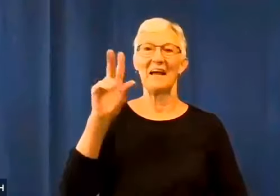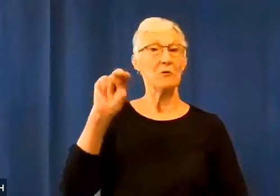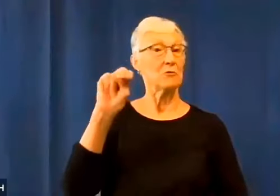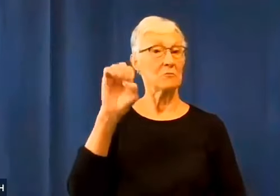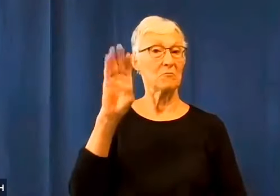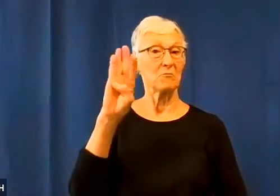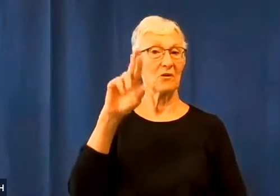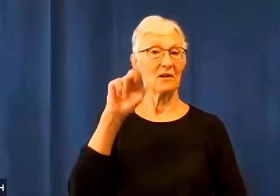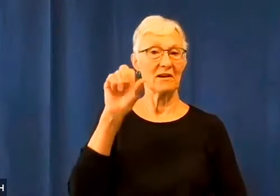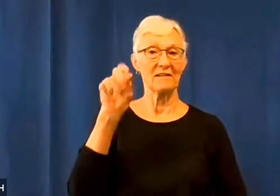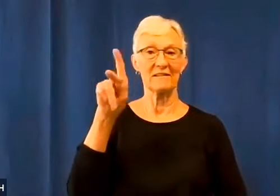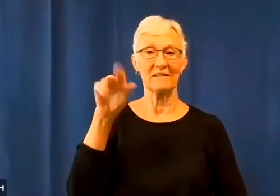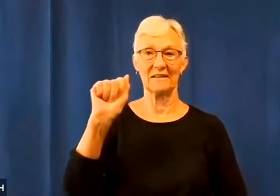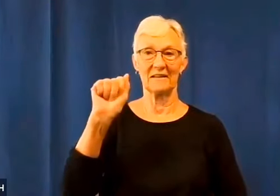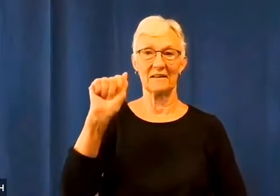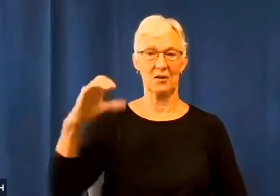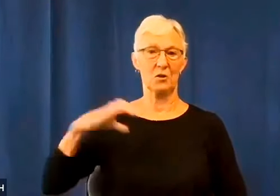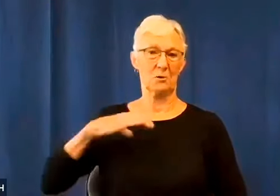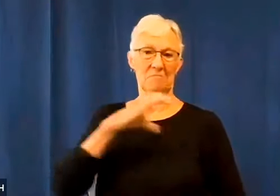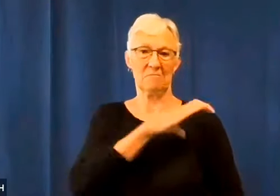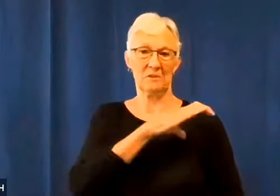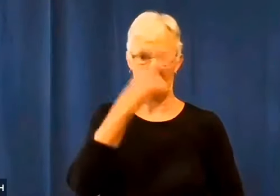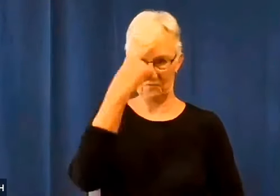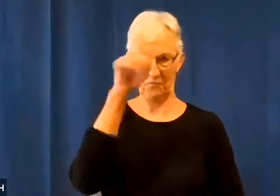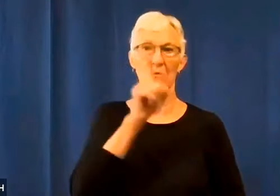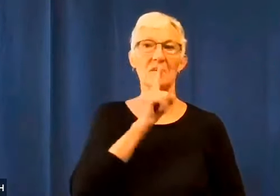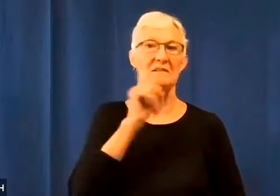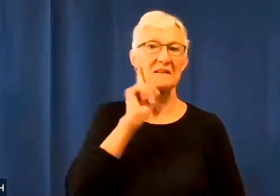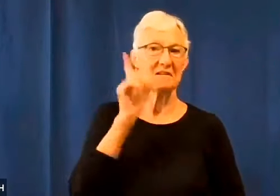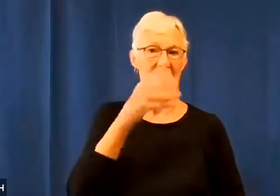The Nebraska Commission for the Deaf and Hard of Hearing (NCDHH)